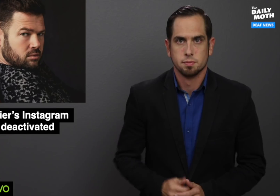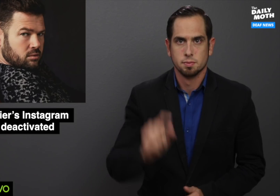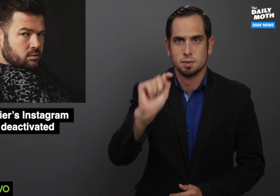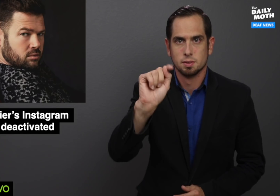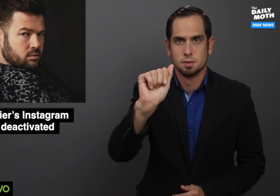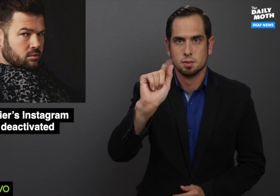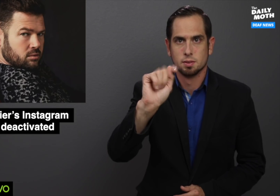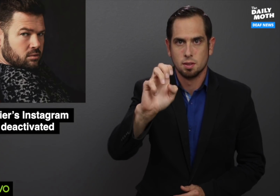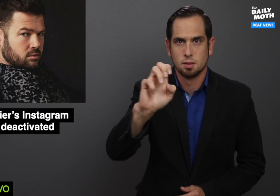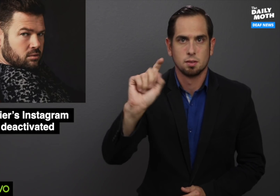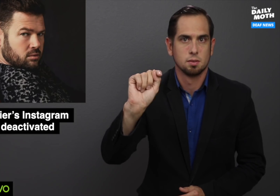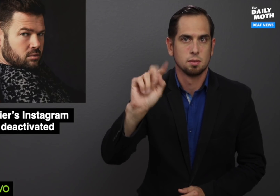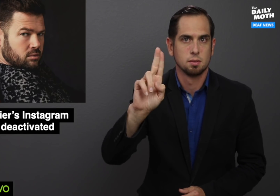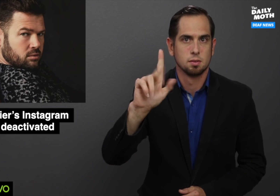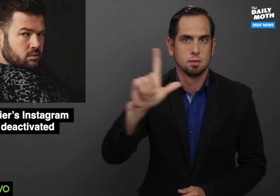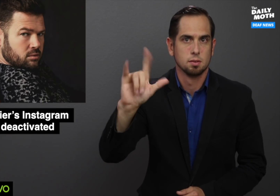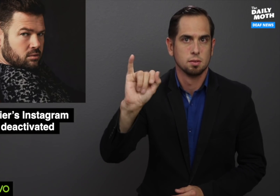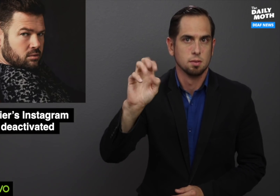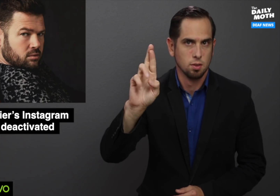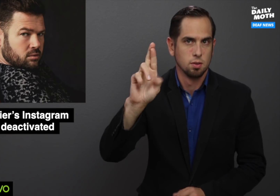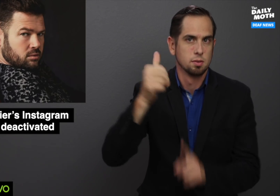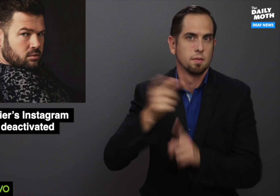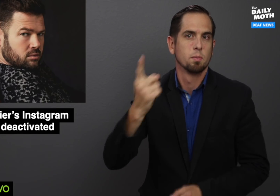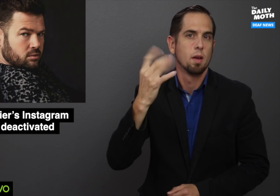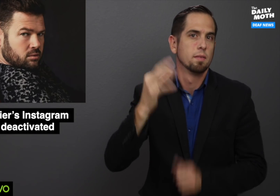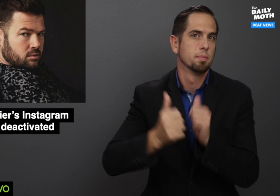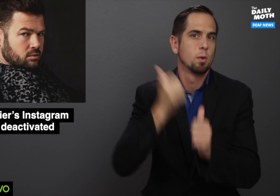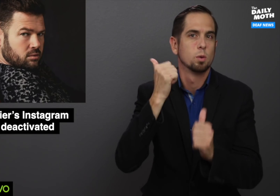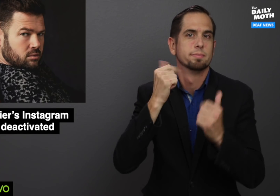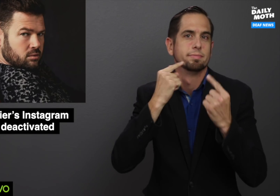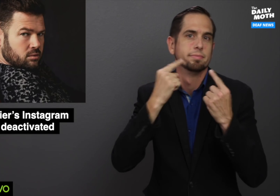Tate Tullier, who is one of the most well-known